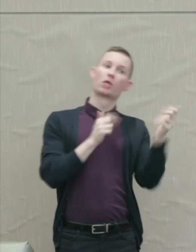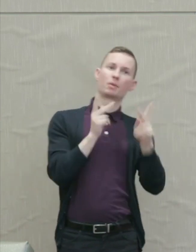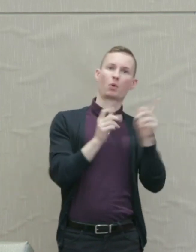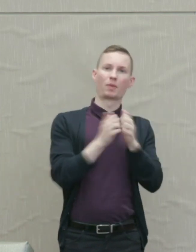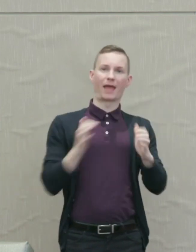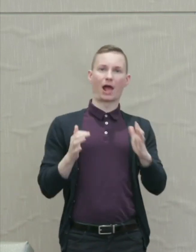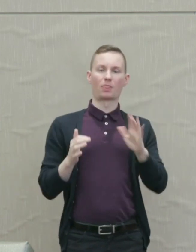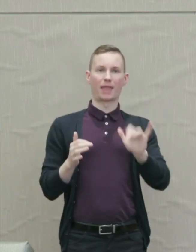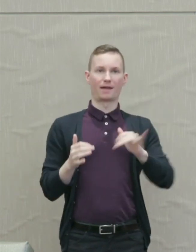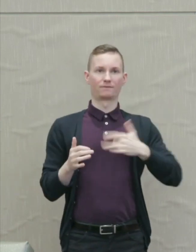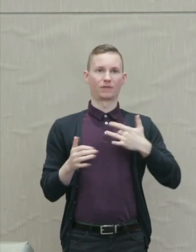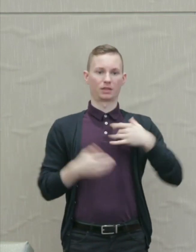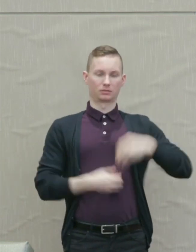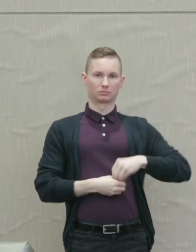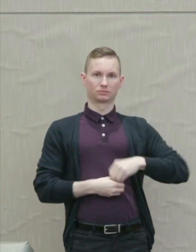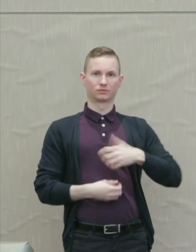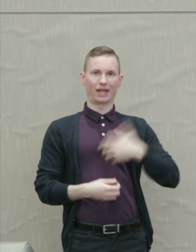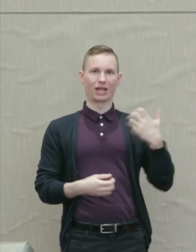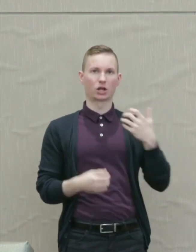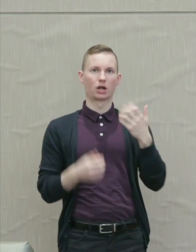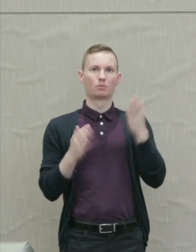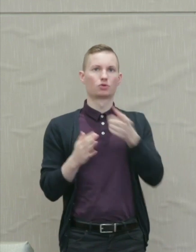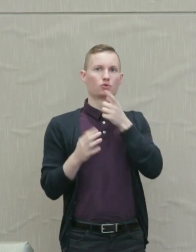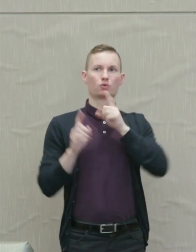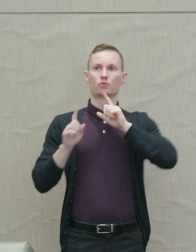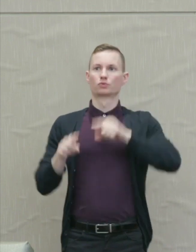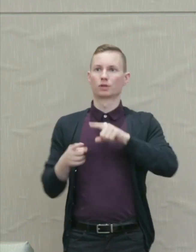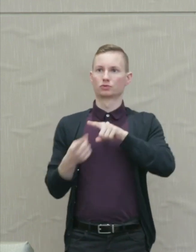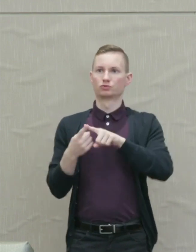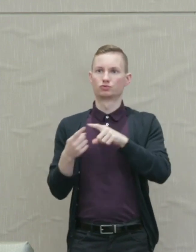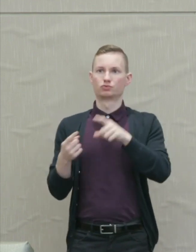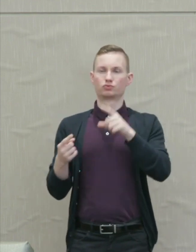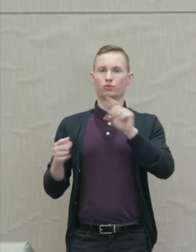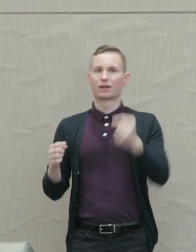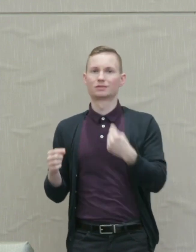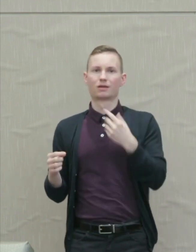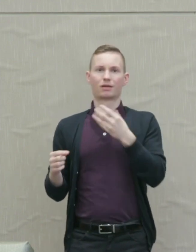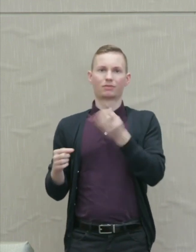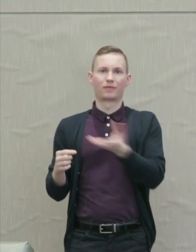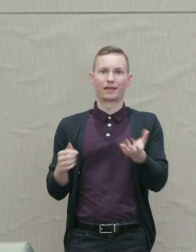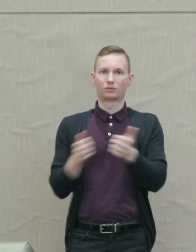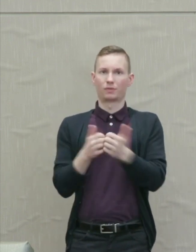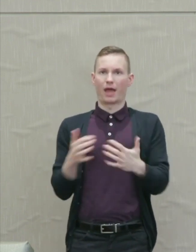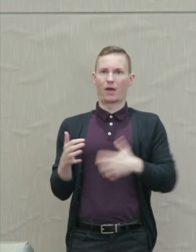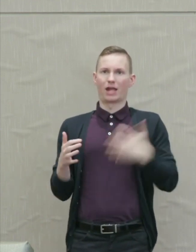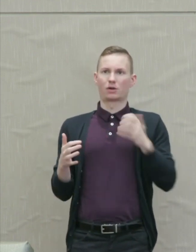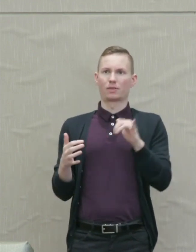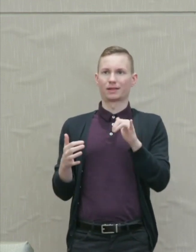That someone who reacts to wrongs and insults without anger is finalist and downtrodden.